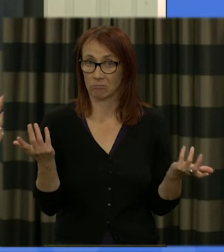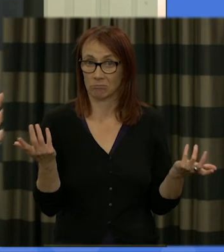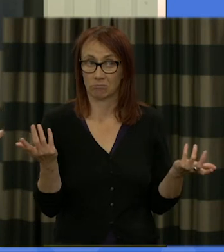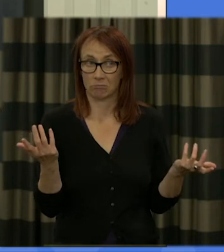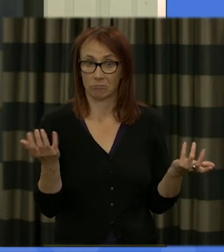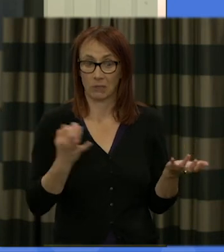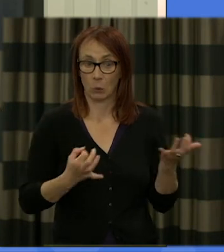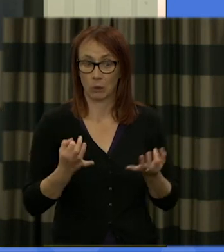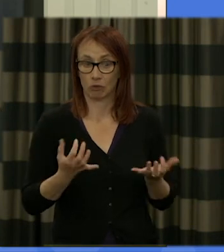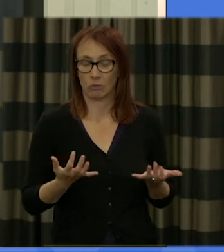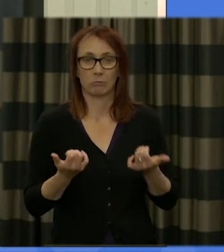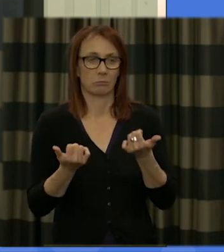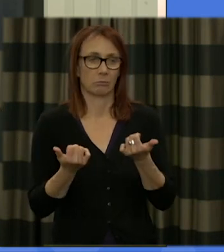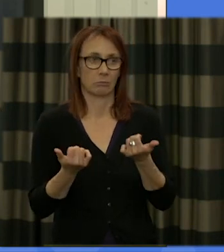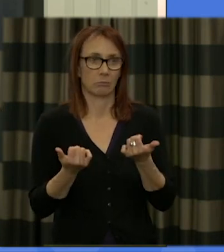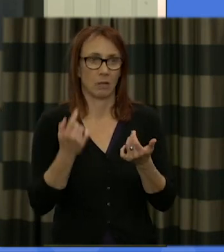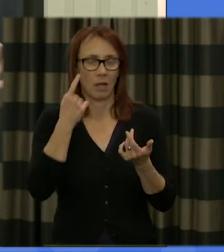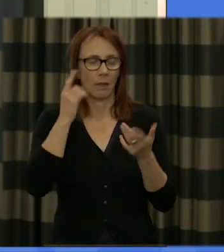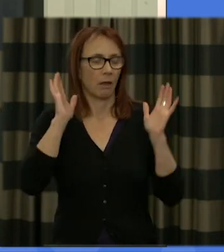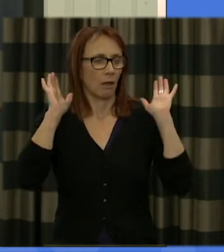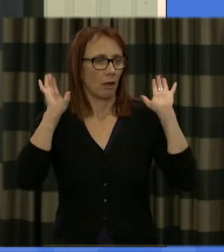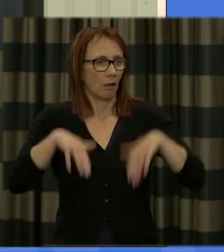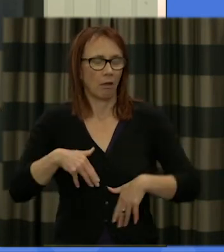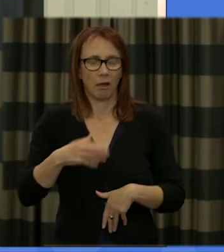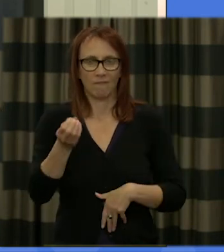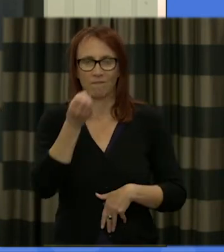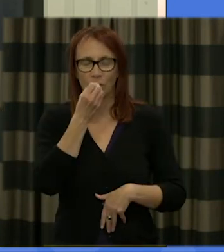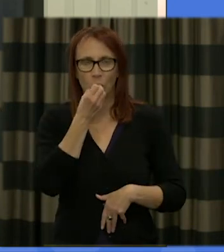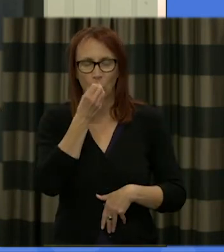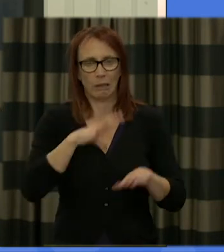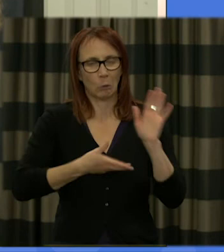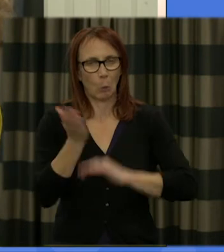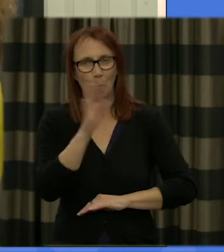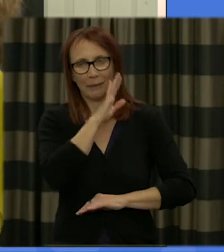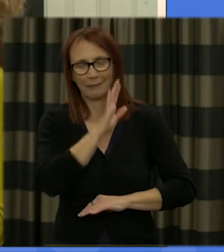nope I think everybody thinking wins put in coming out and can I have a coffee